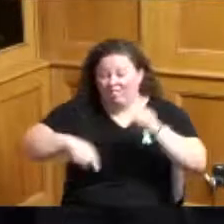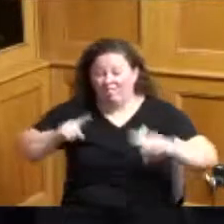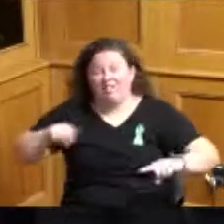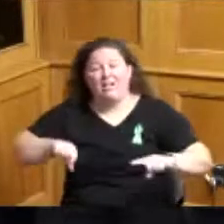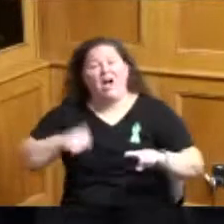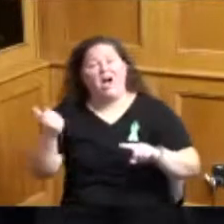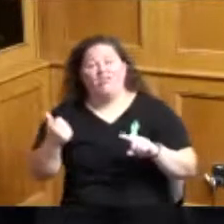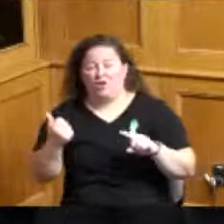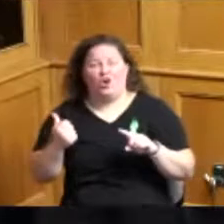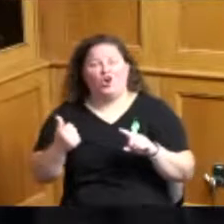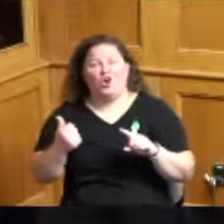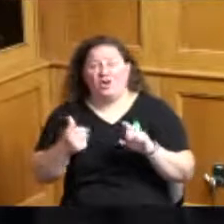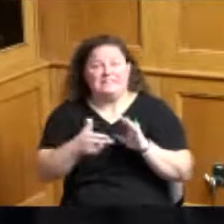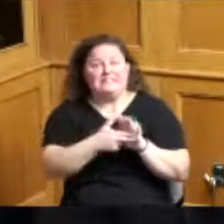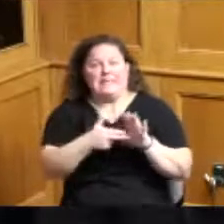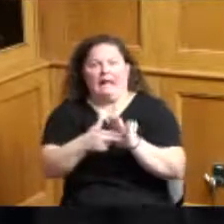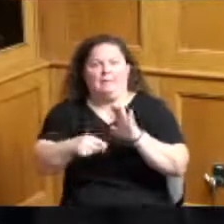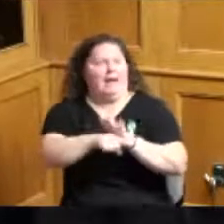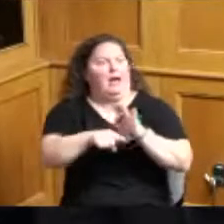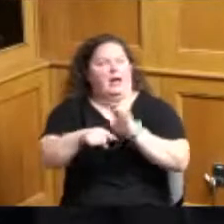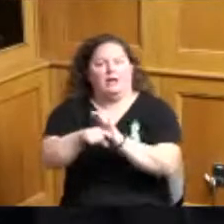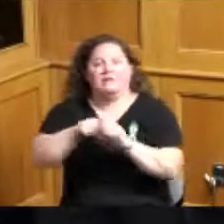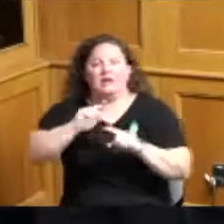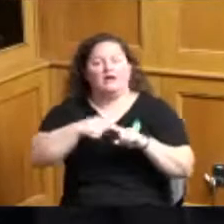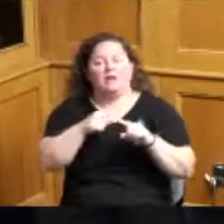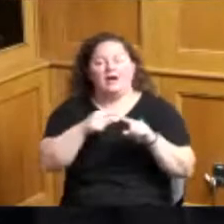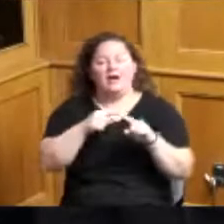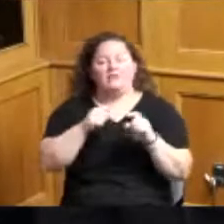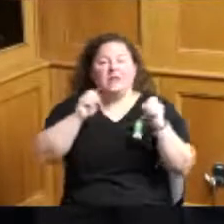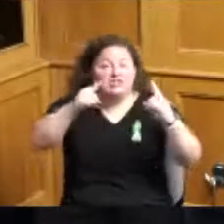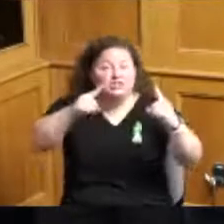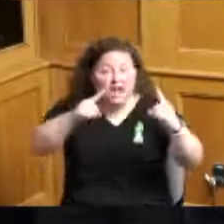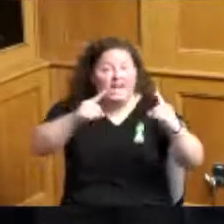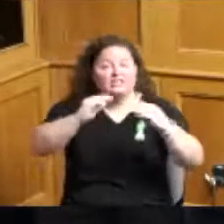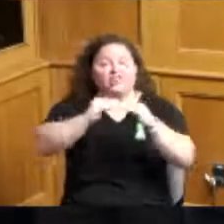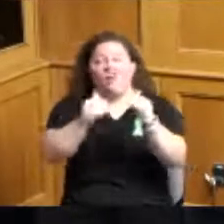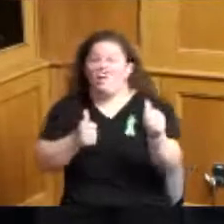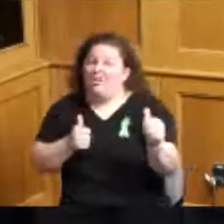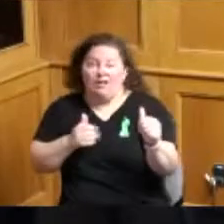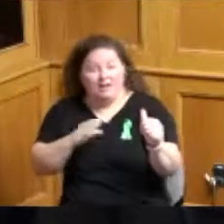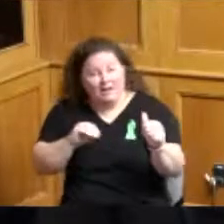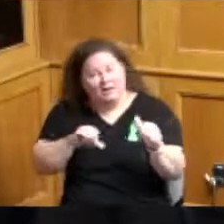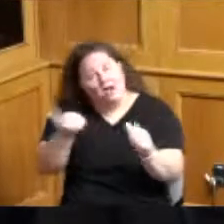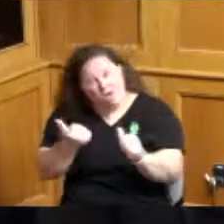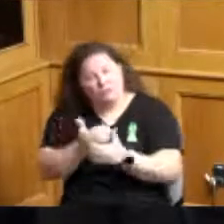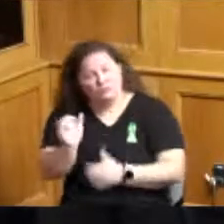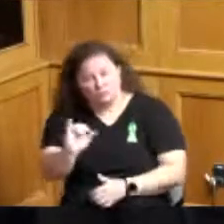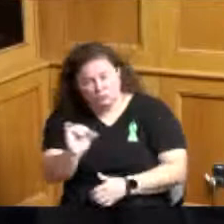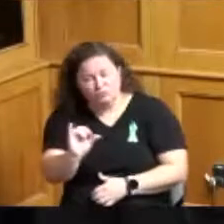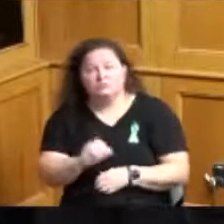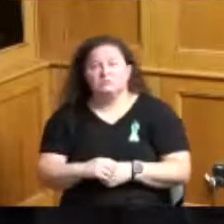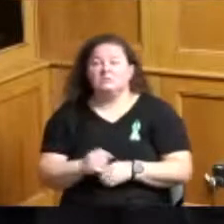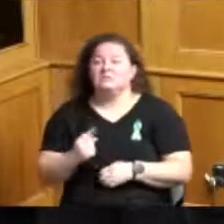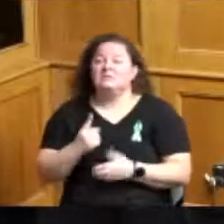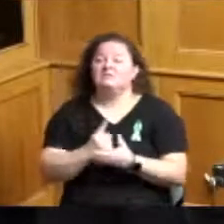areas of educational gaps et cetera et cetera last week I think it was I attended your Ohio